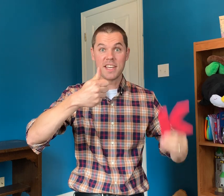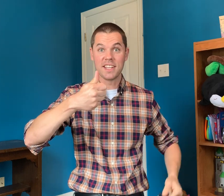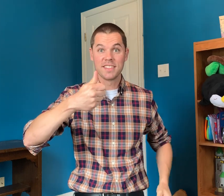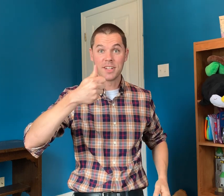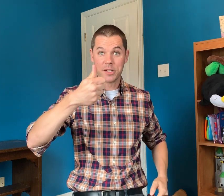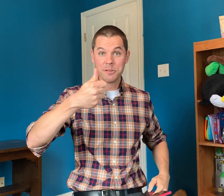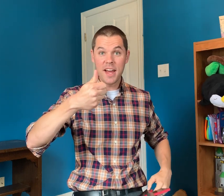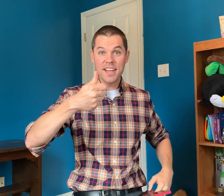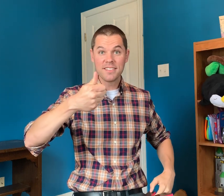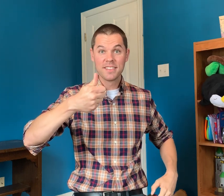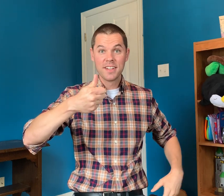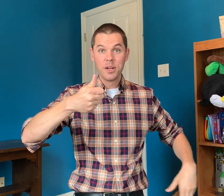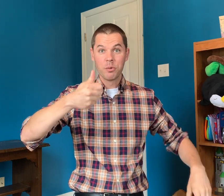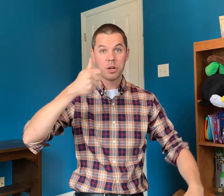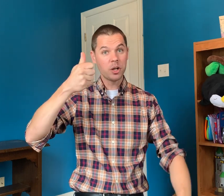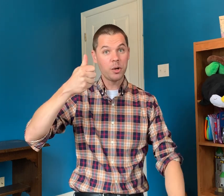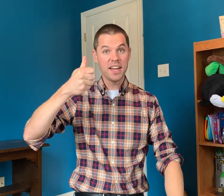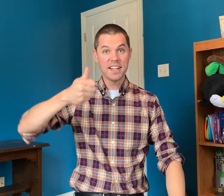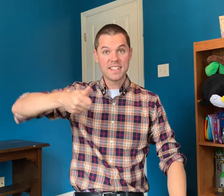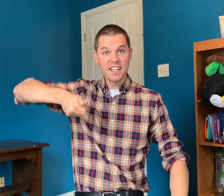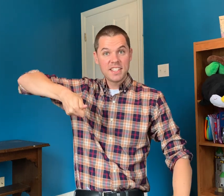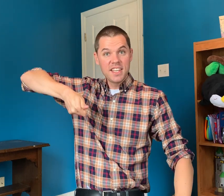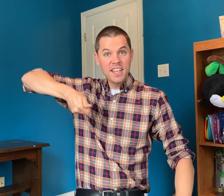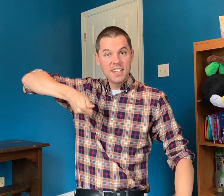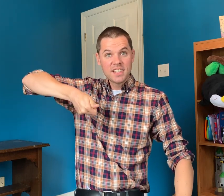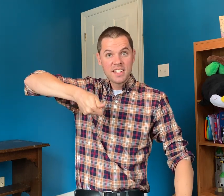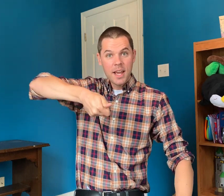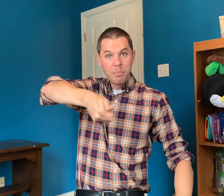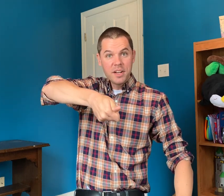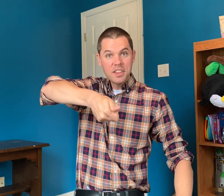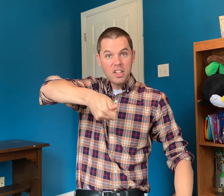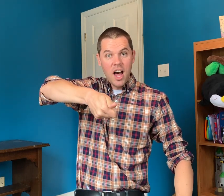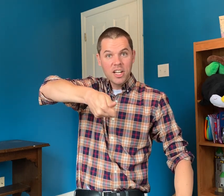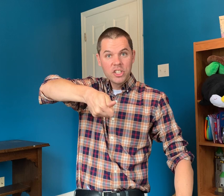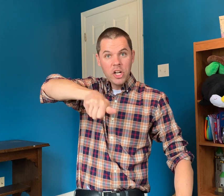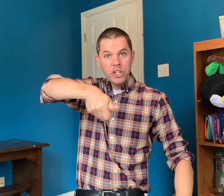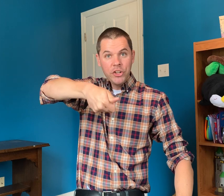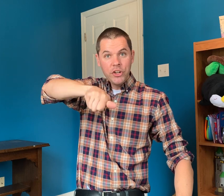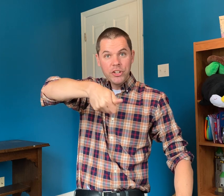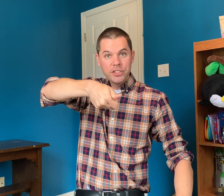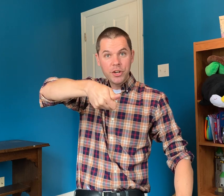Are you ready? We're gonna go ahead and take the key and put it in the lock (CLICK CLACK key turning in a lock sound)